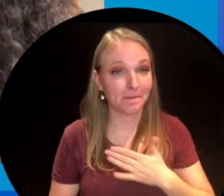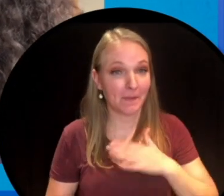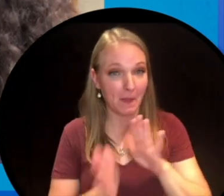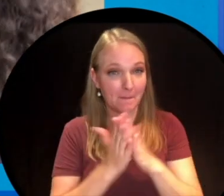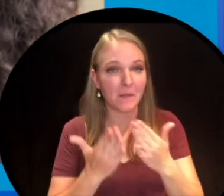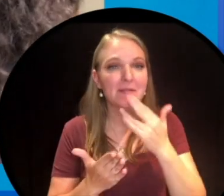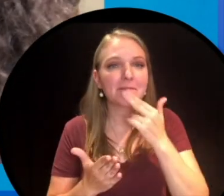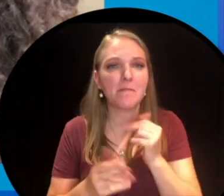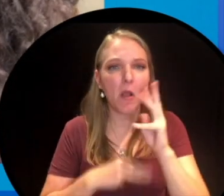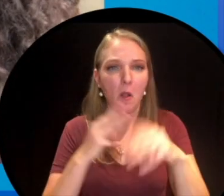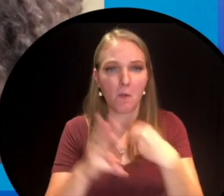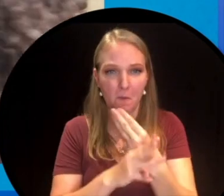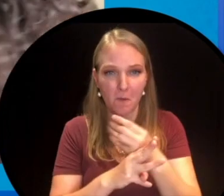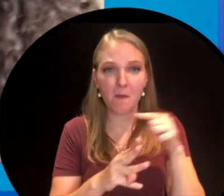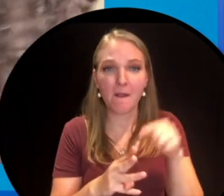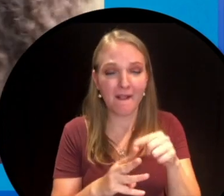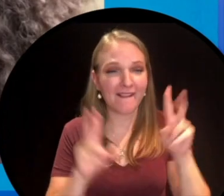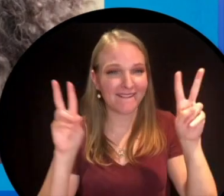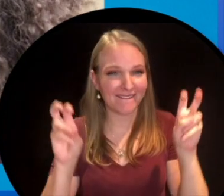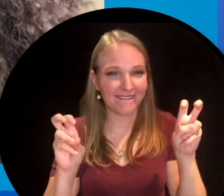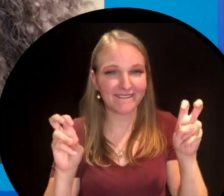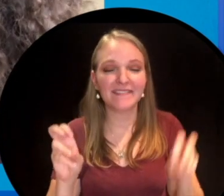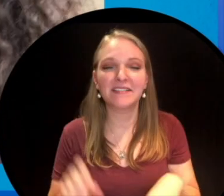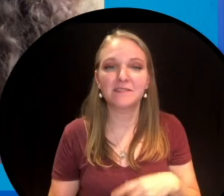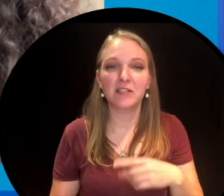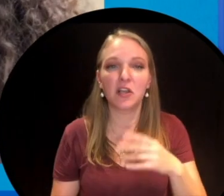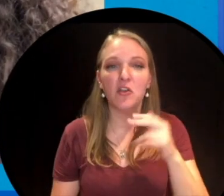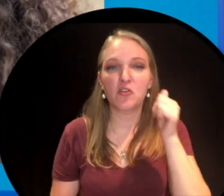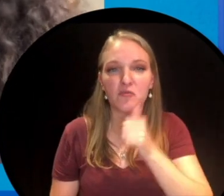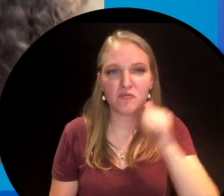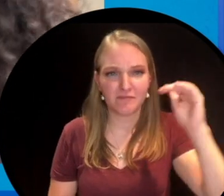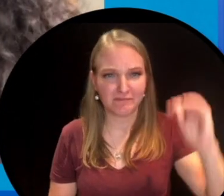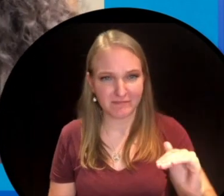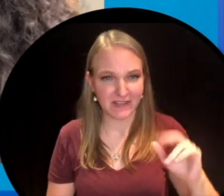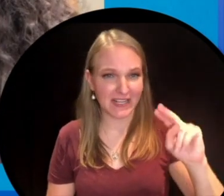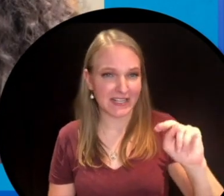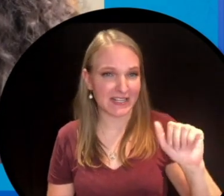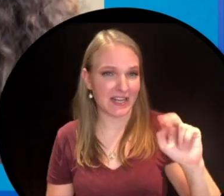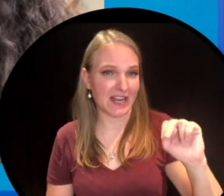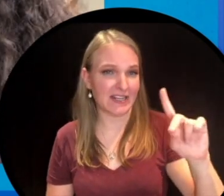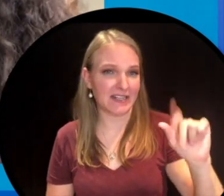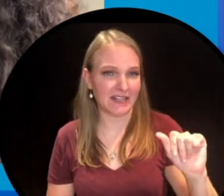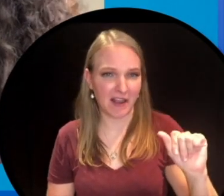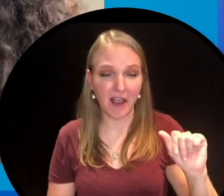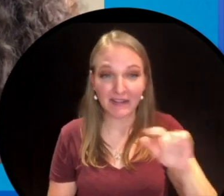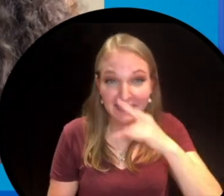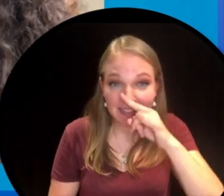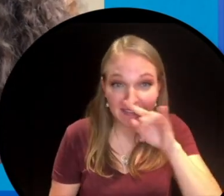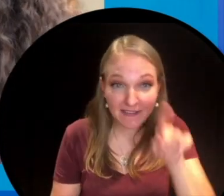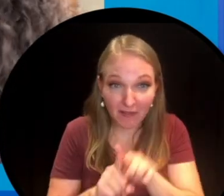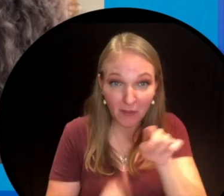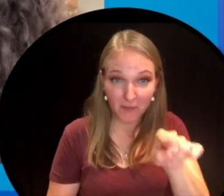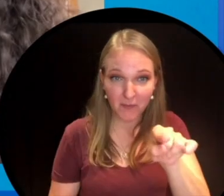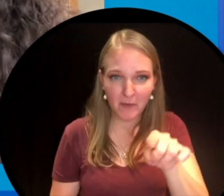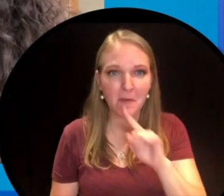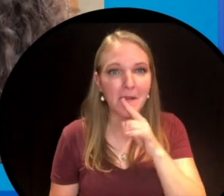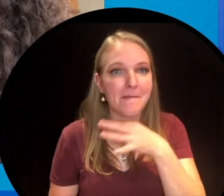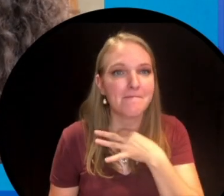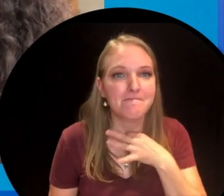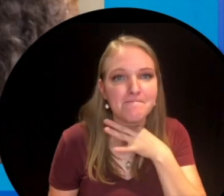The main character in my book Small World is a kid just like you named Nanda and Nanda is really